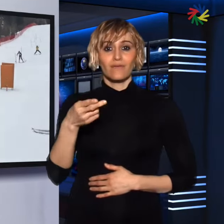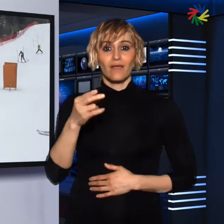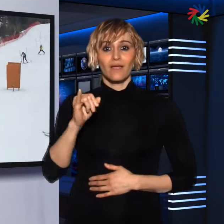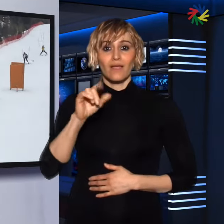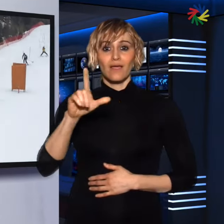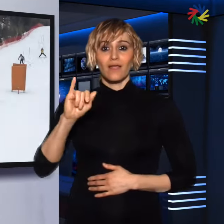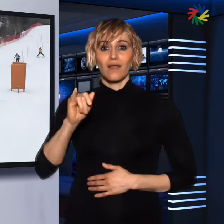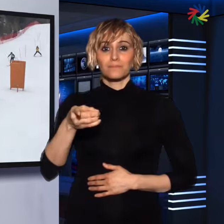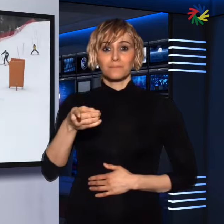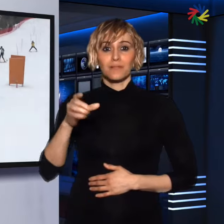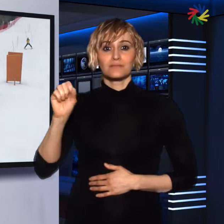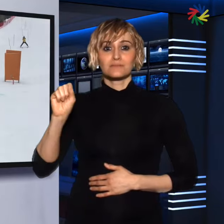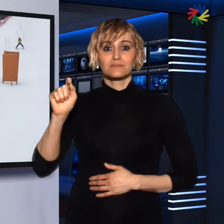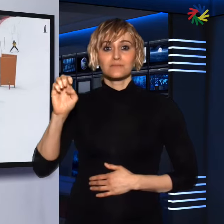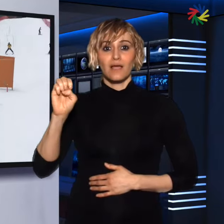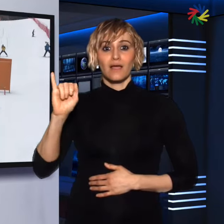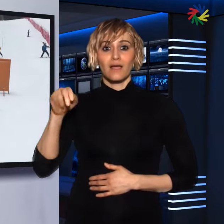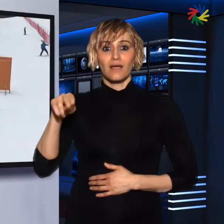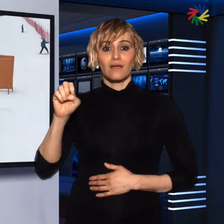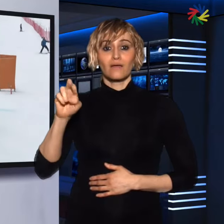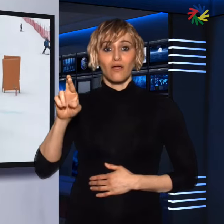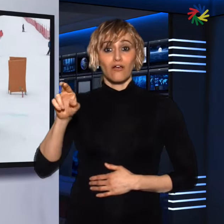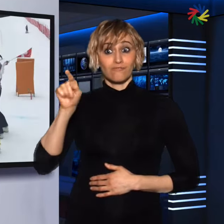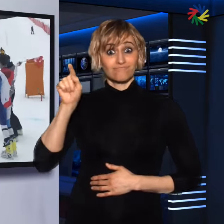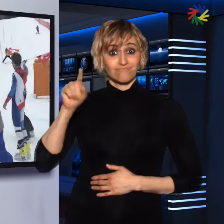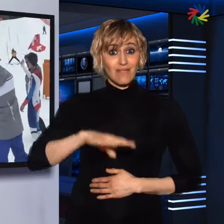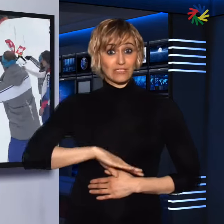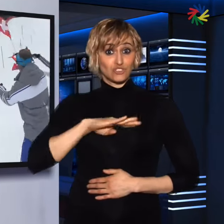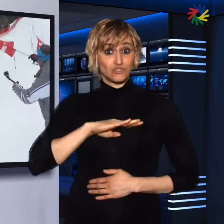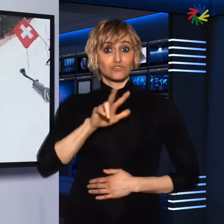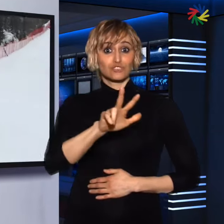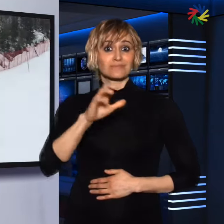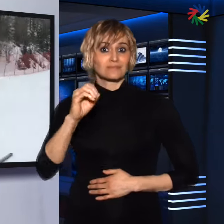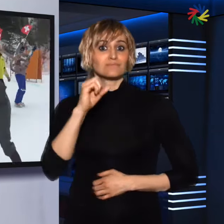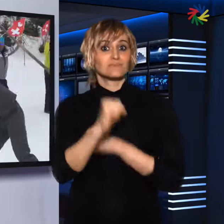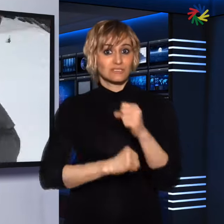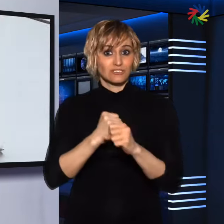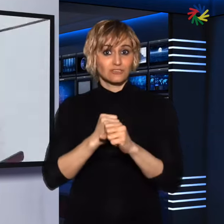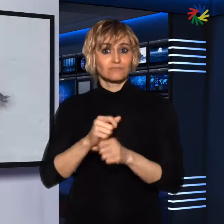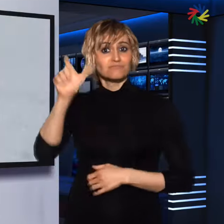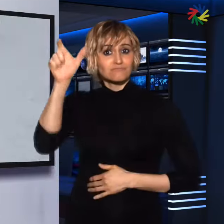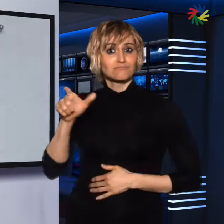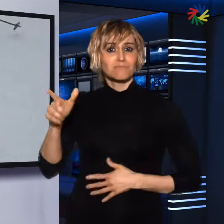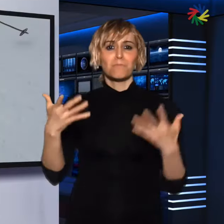Mr Philip Steiner, 30-year old, from Switzerland